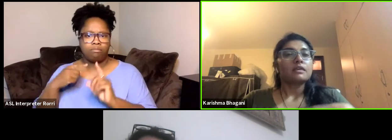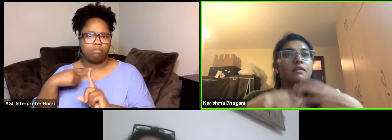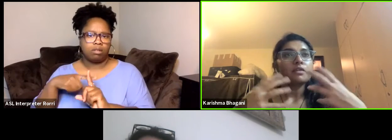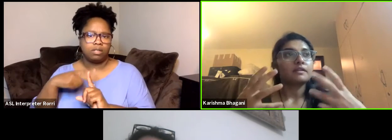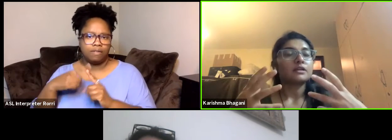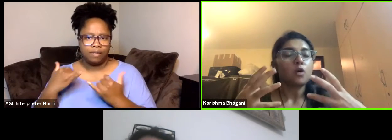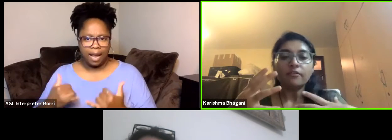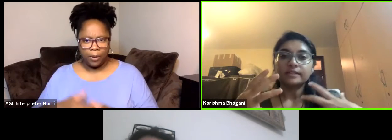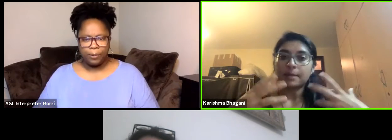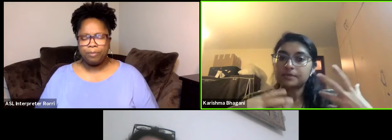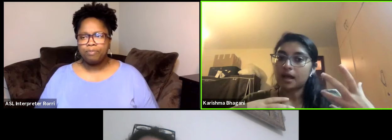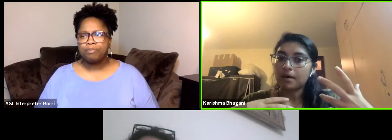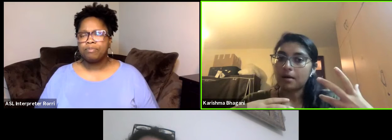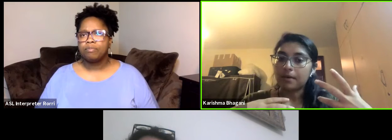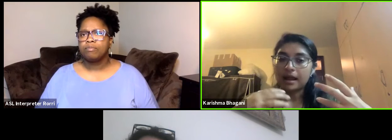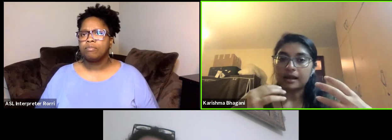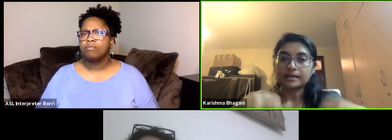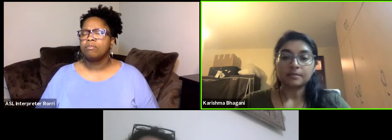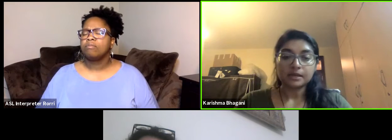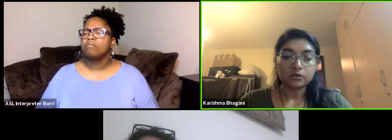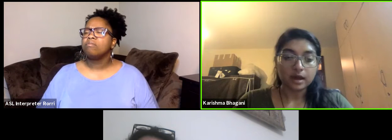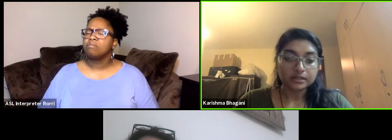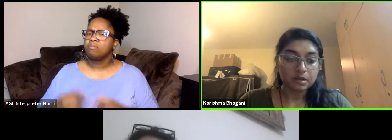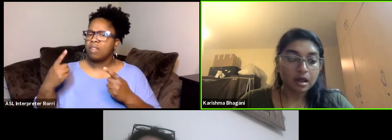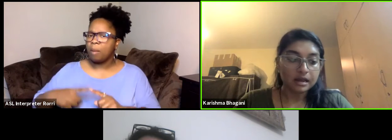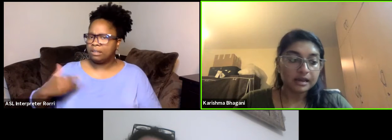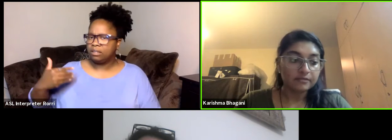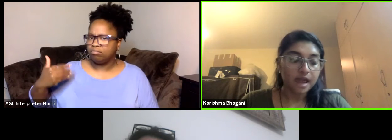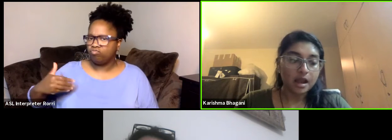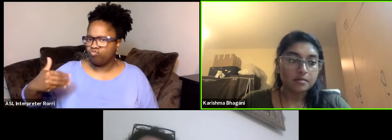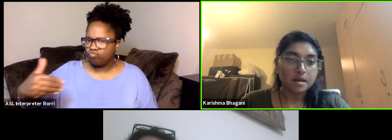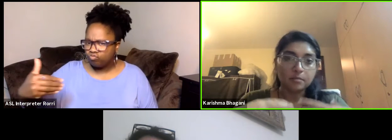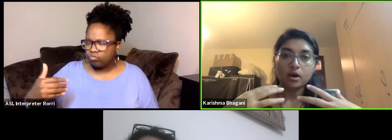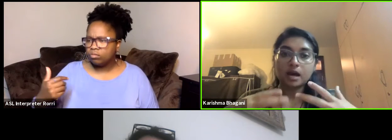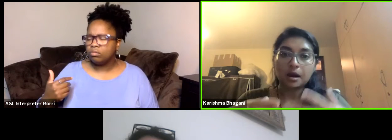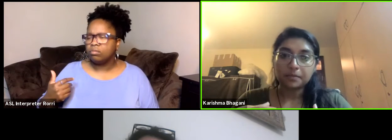The other thing that has oftentimes come up and as somebody who has lived and been brought up